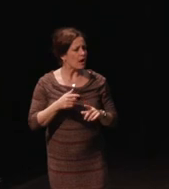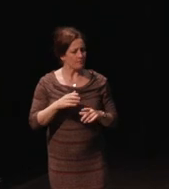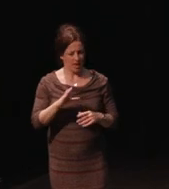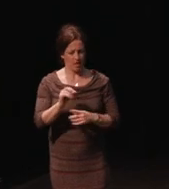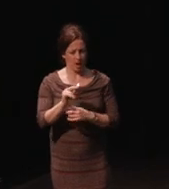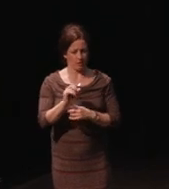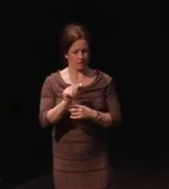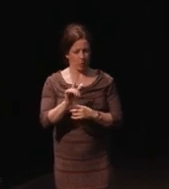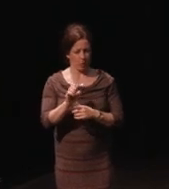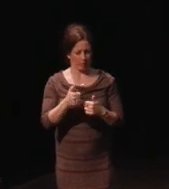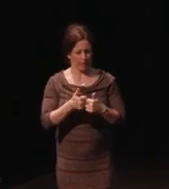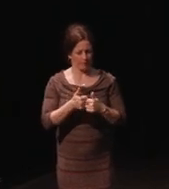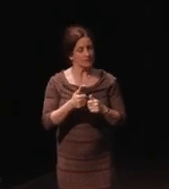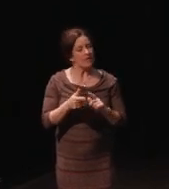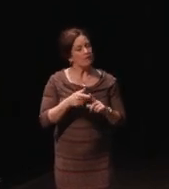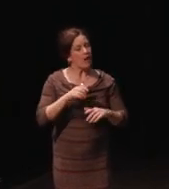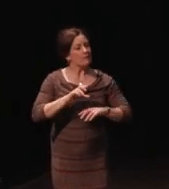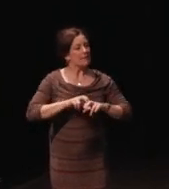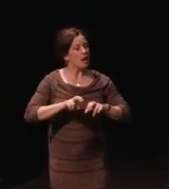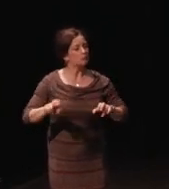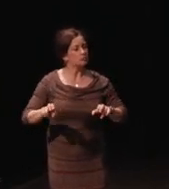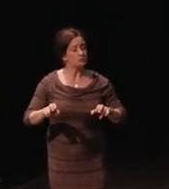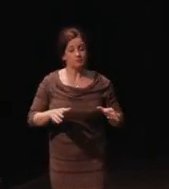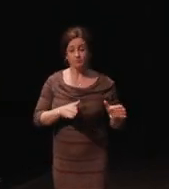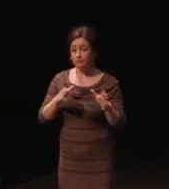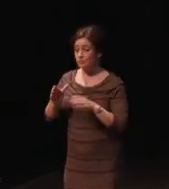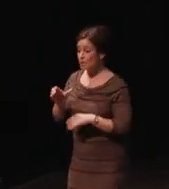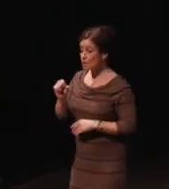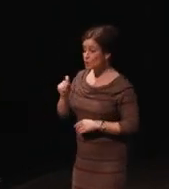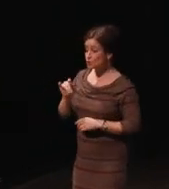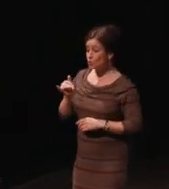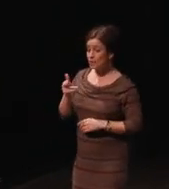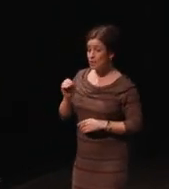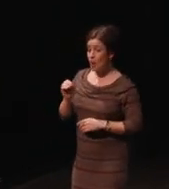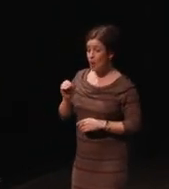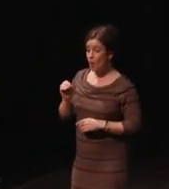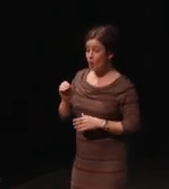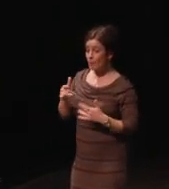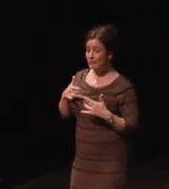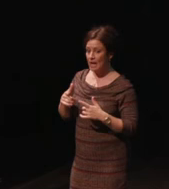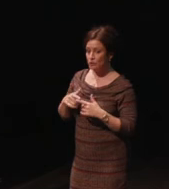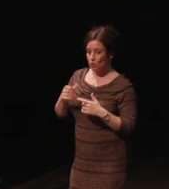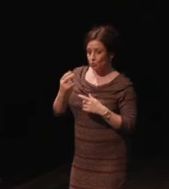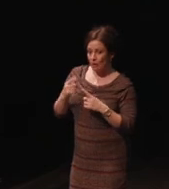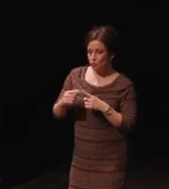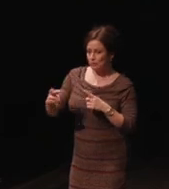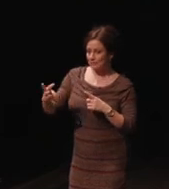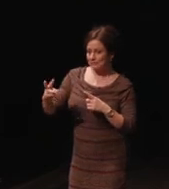When we're in the studios, were playing at about 12 to 16 inches, that's not very realistic.